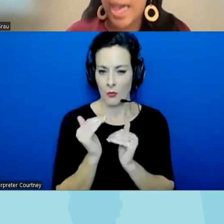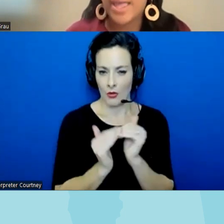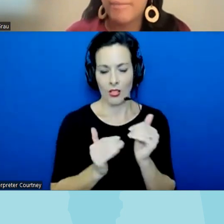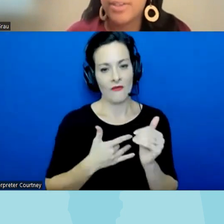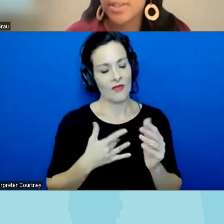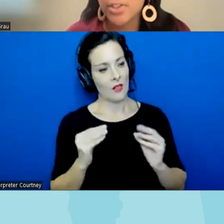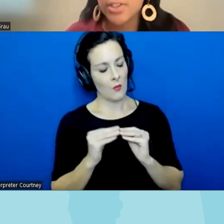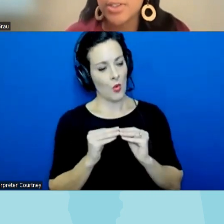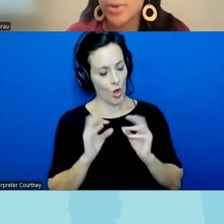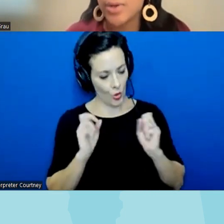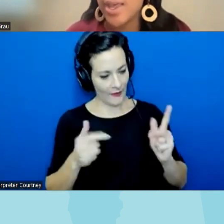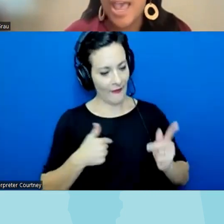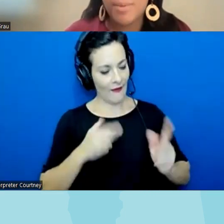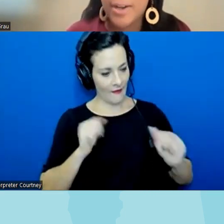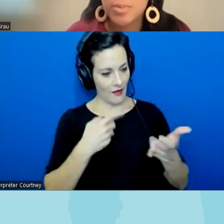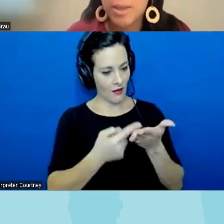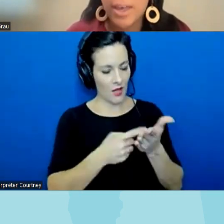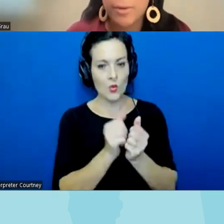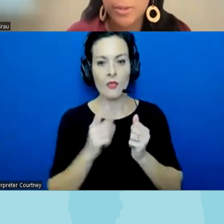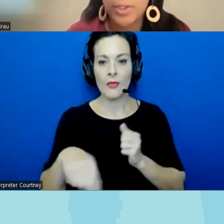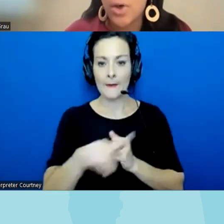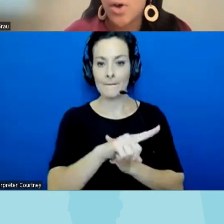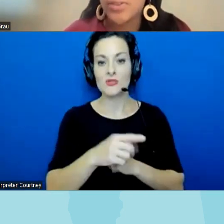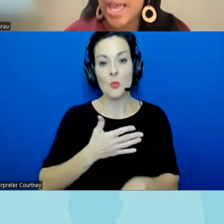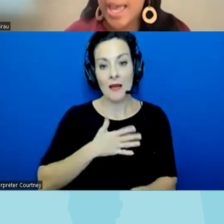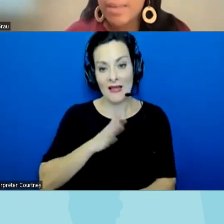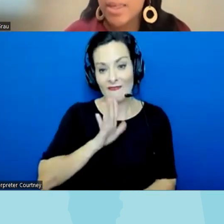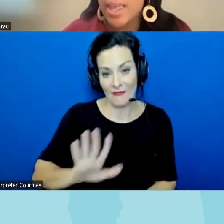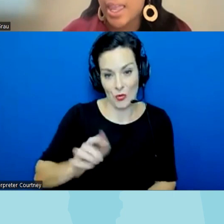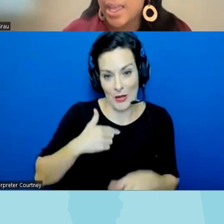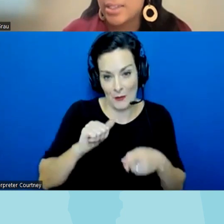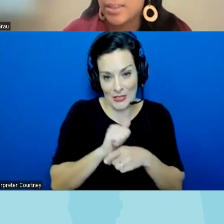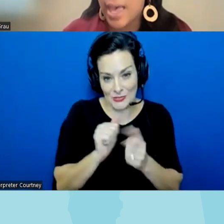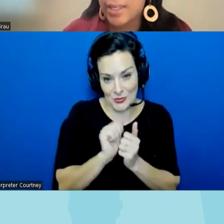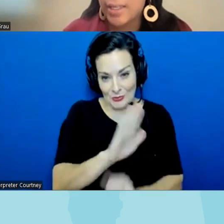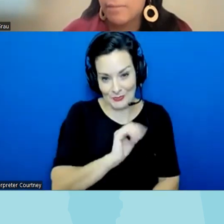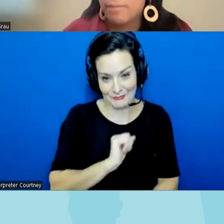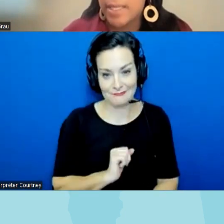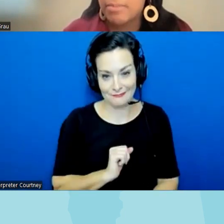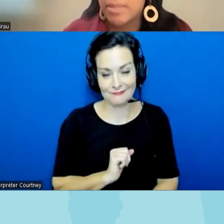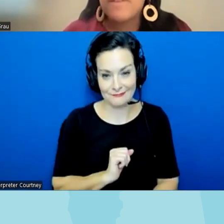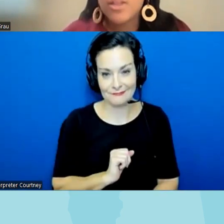how to have these discussions so I practiced with my 5-year-old all the time and that makes me feel